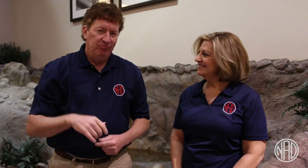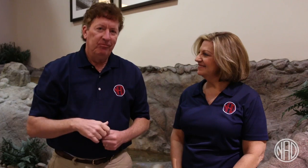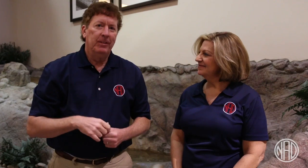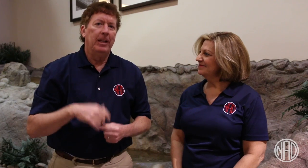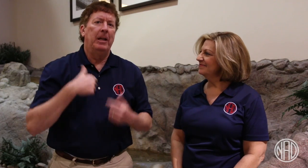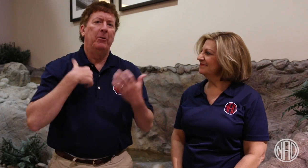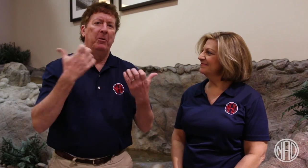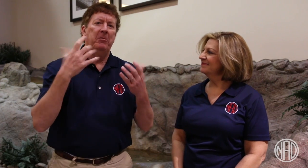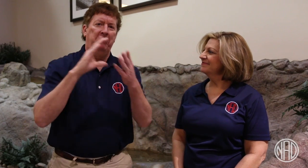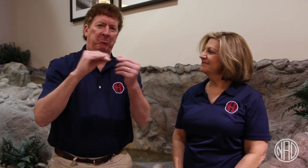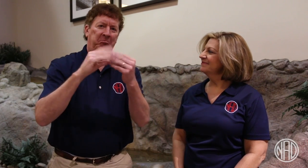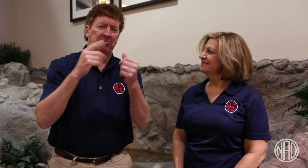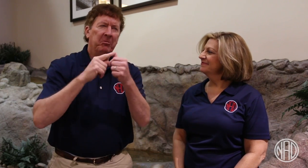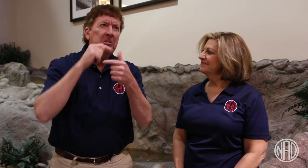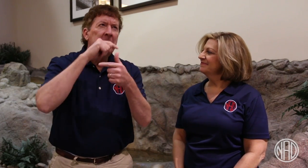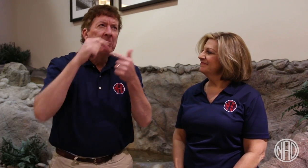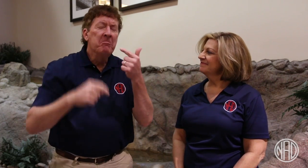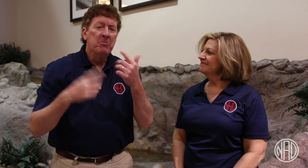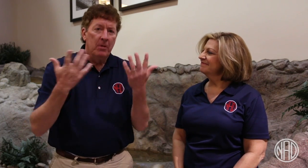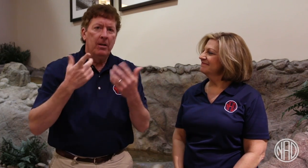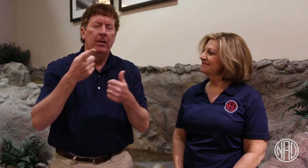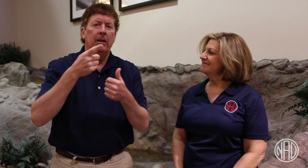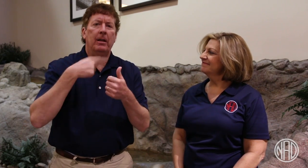There's a few things we'd like to share with you.